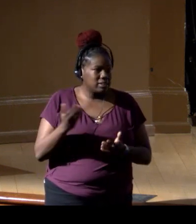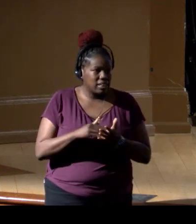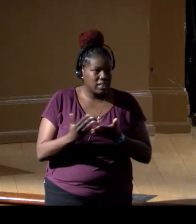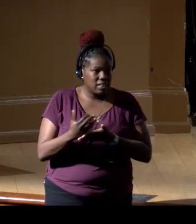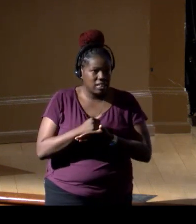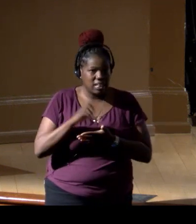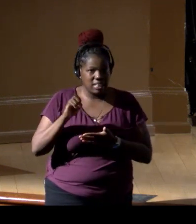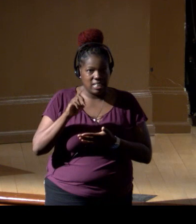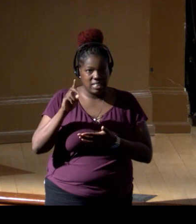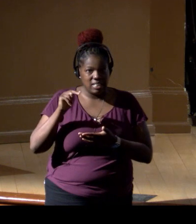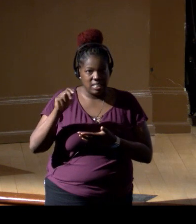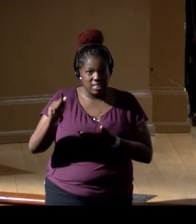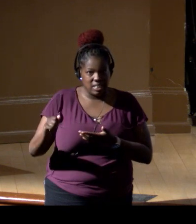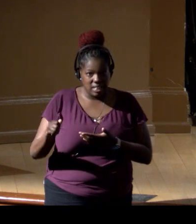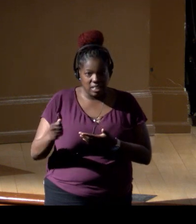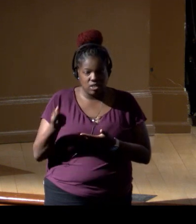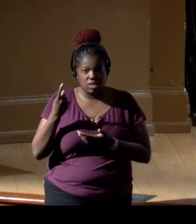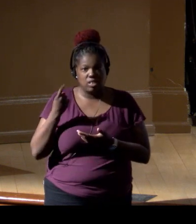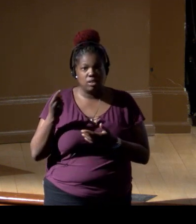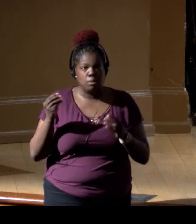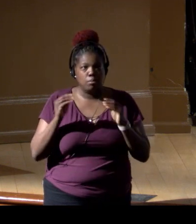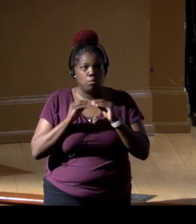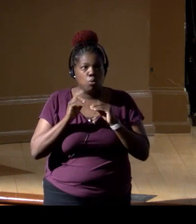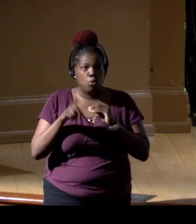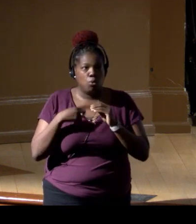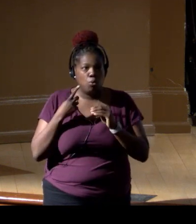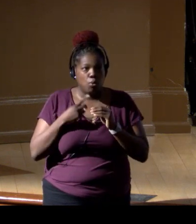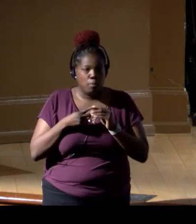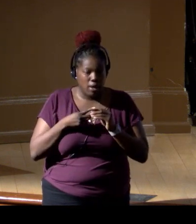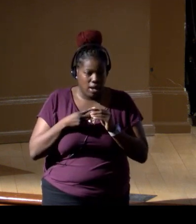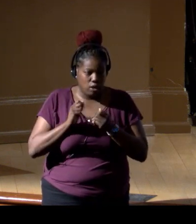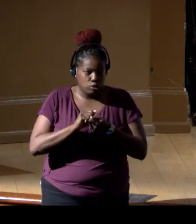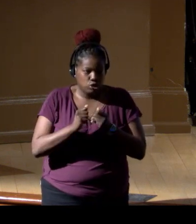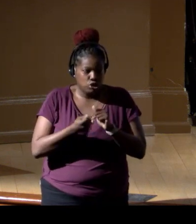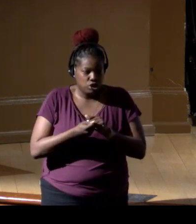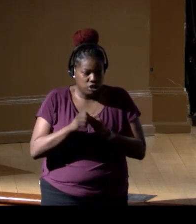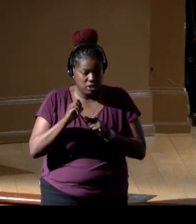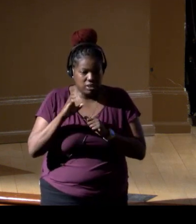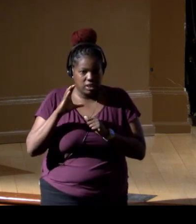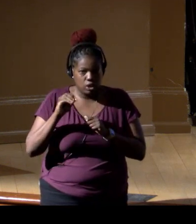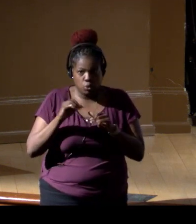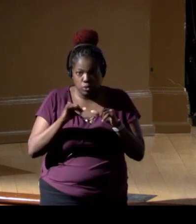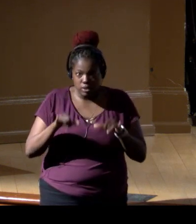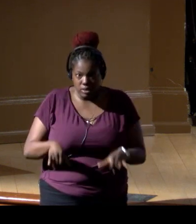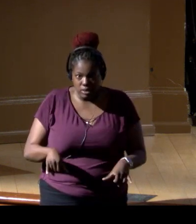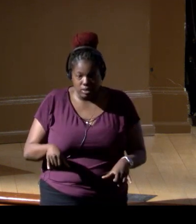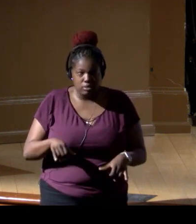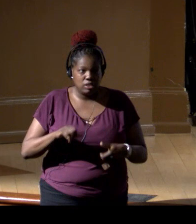to understand more about, you know, just changing ecosystems, changing climate.